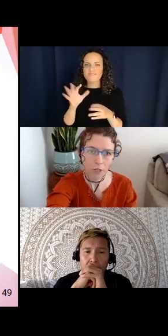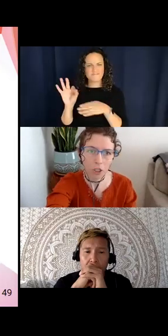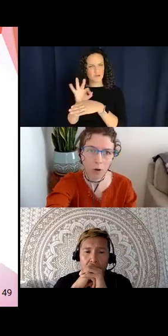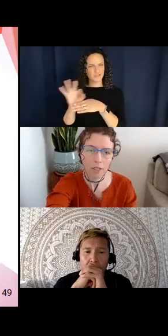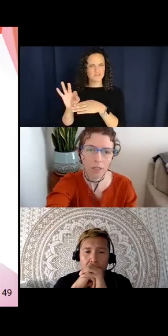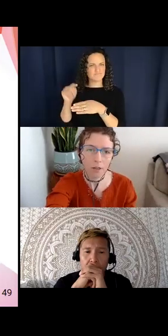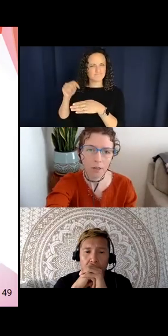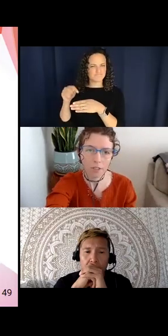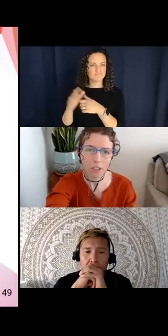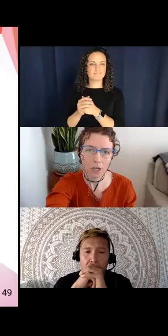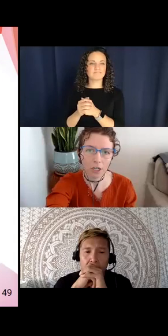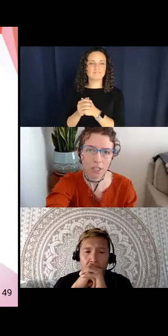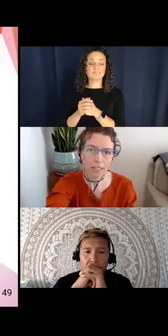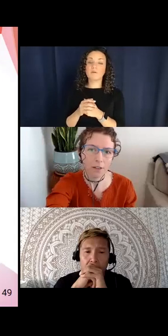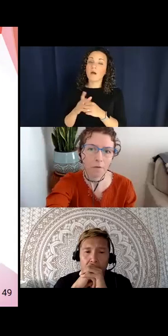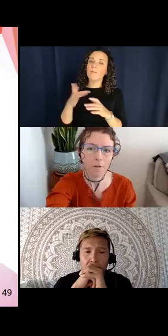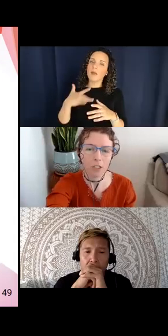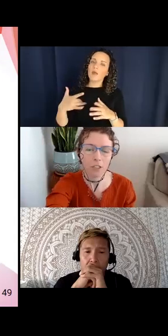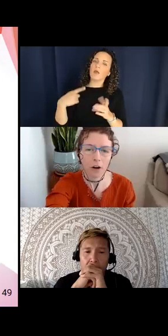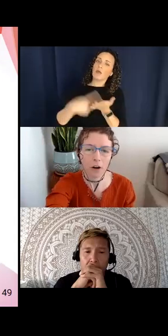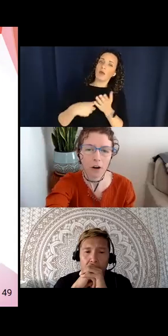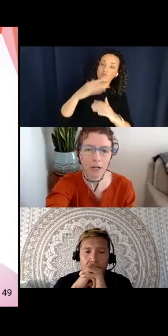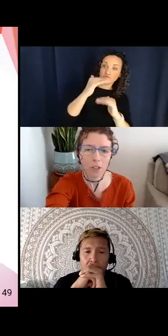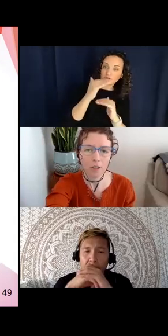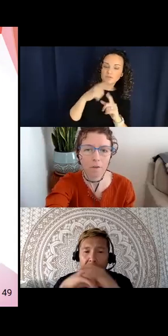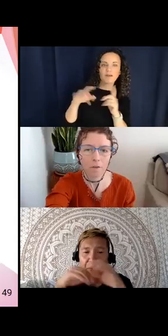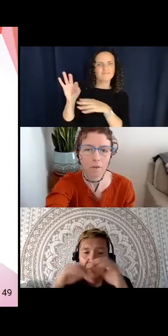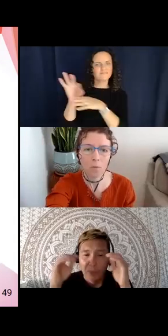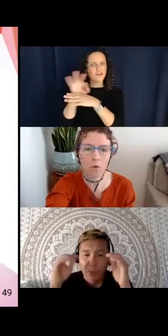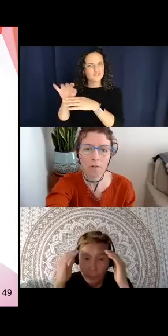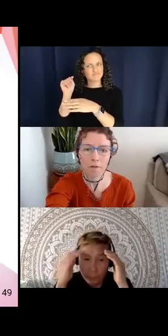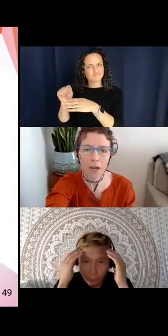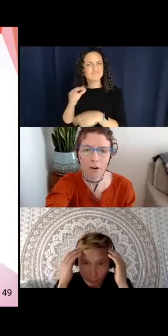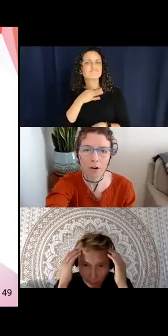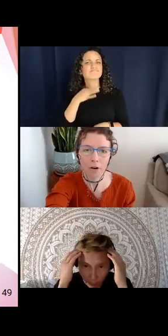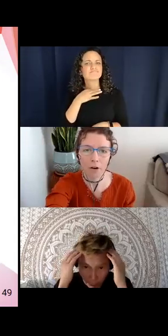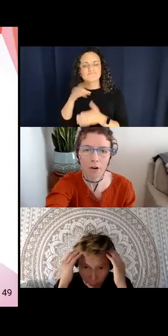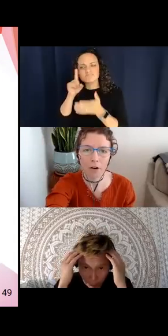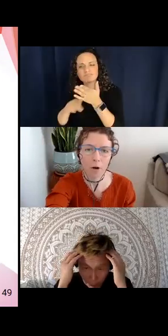show up in those constructions that their functions are actually far more varied than